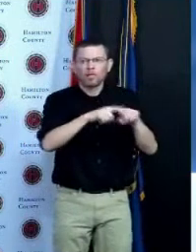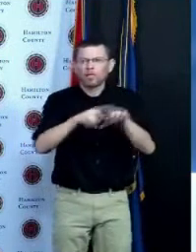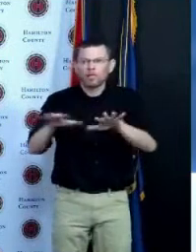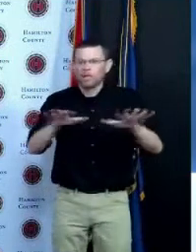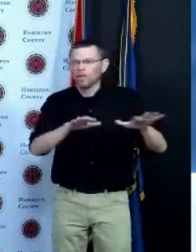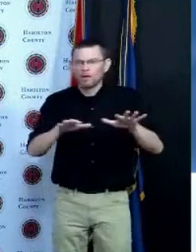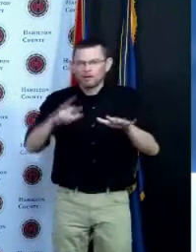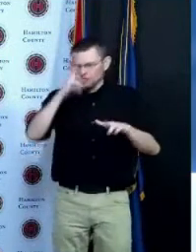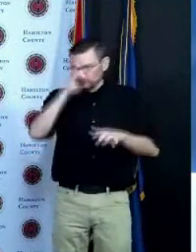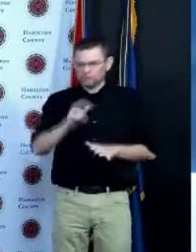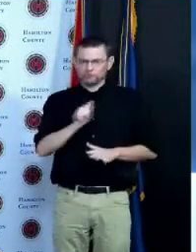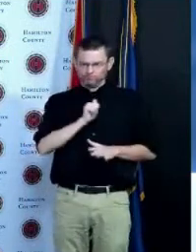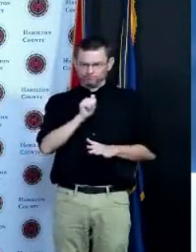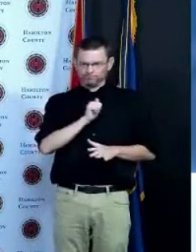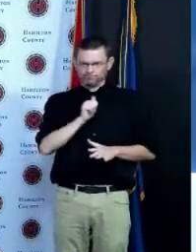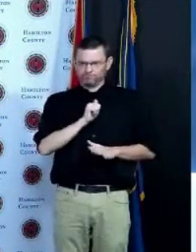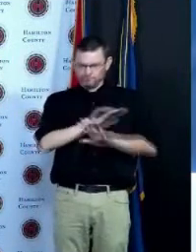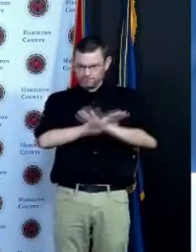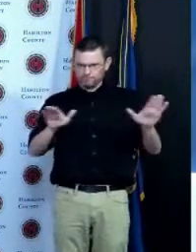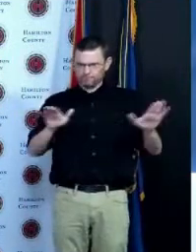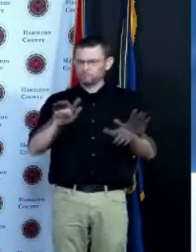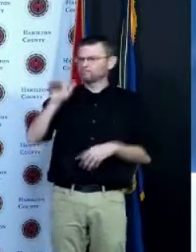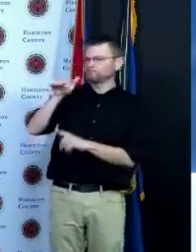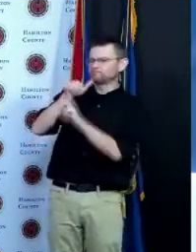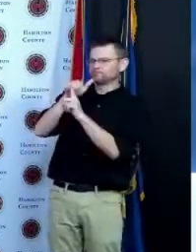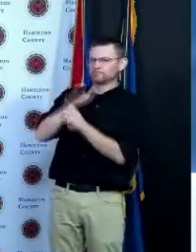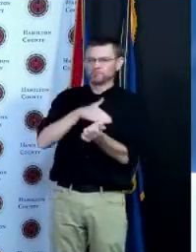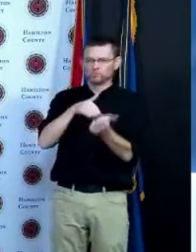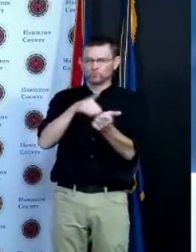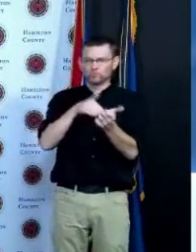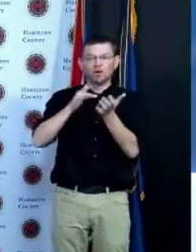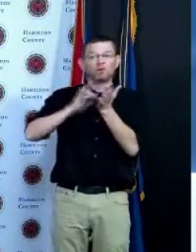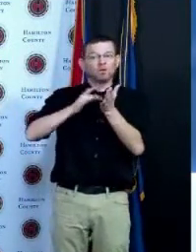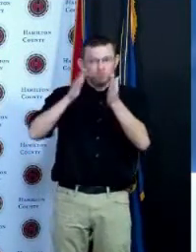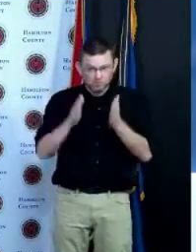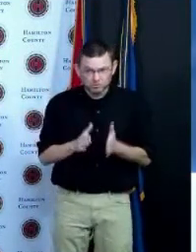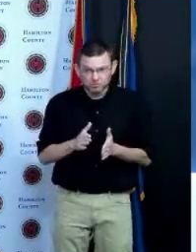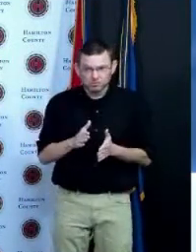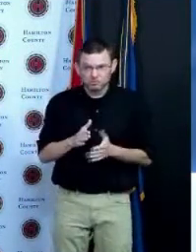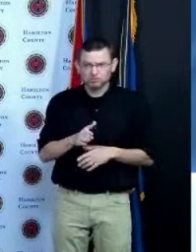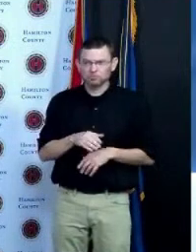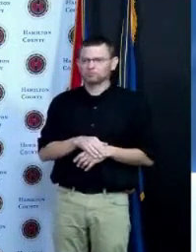doctor and I spoke to my Pharmacist I went to Dr Dean Cariakis at the Christ Hospital I have some